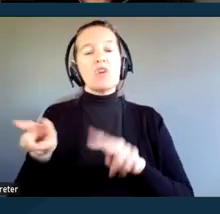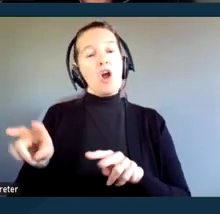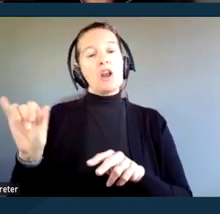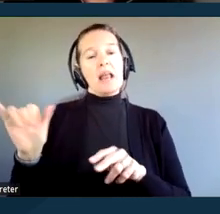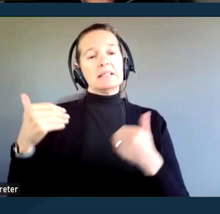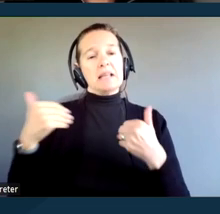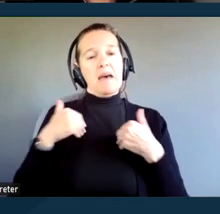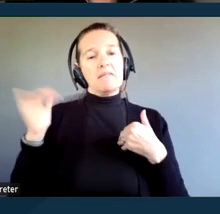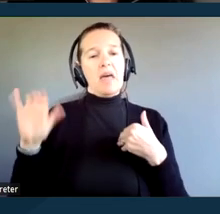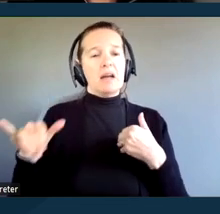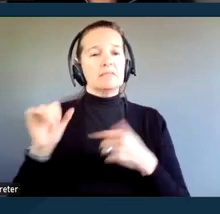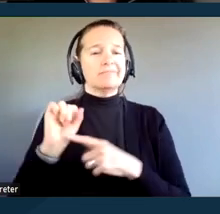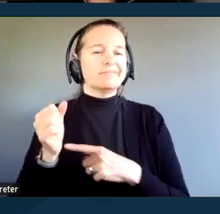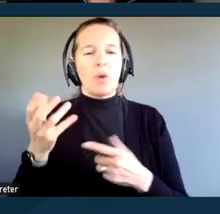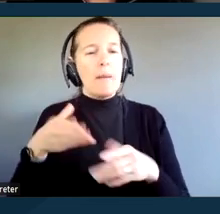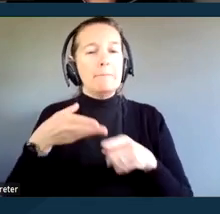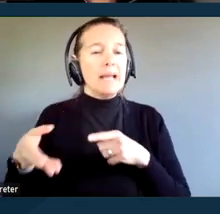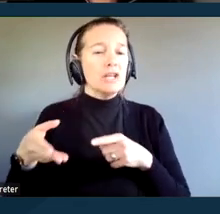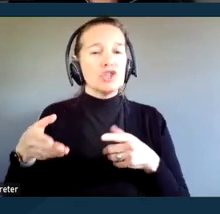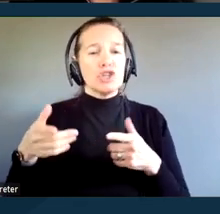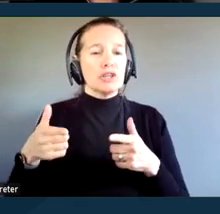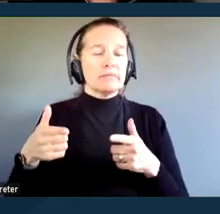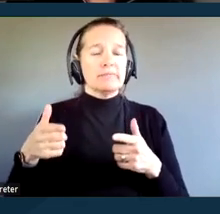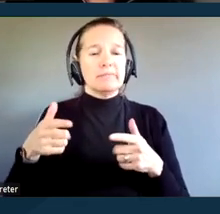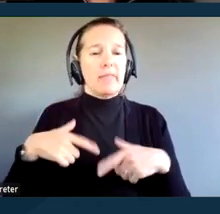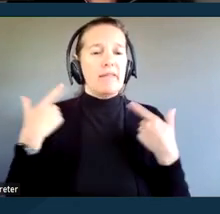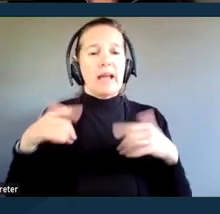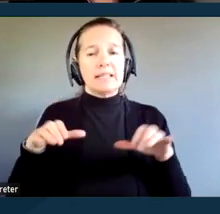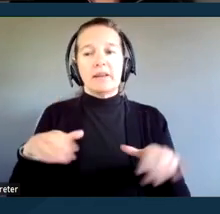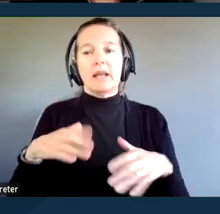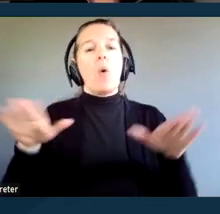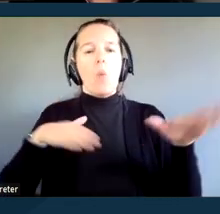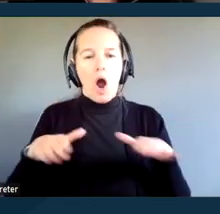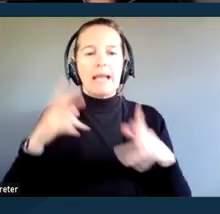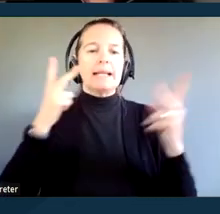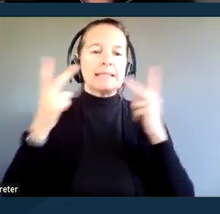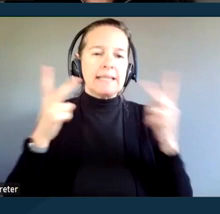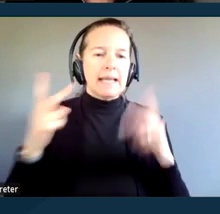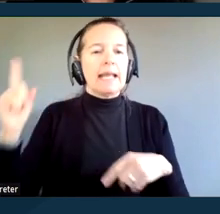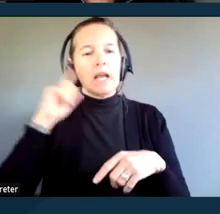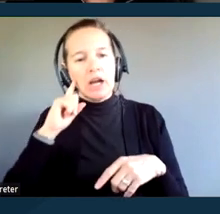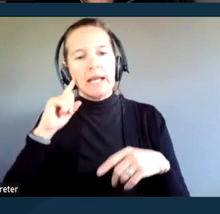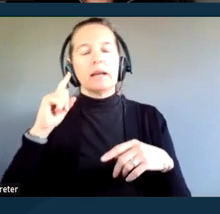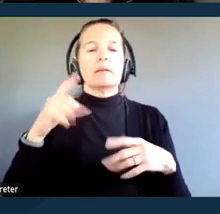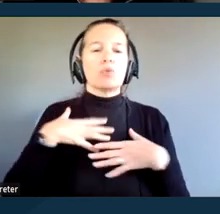And examples of major life activities include walking, seeing, hearing, speaking, breathing, or caring for oneself.